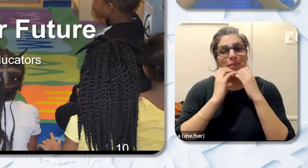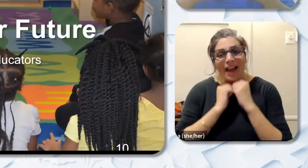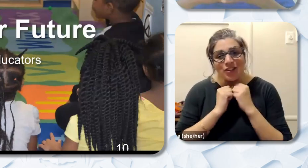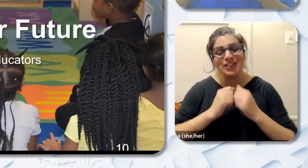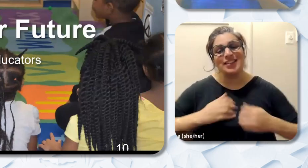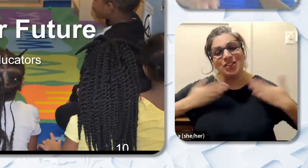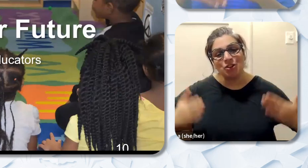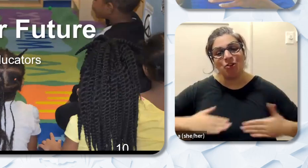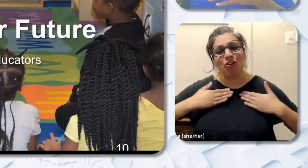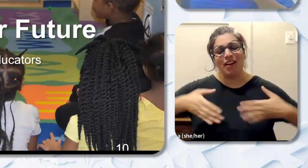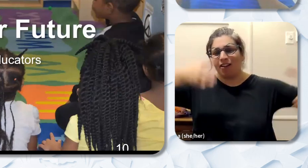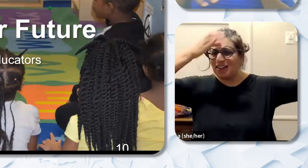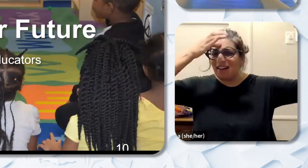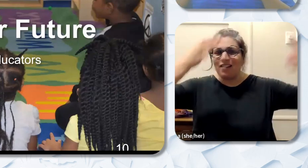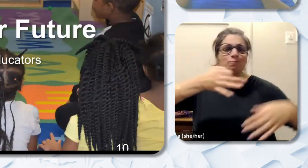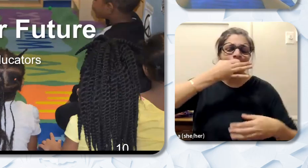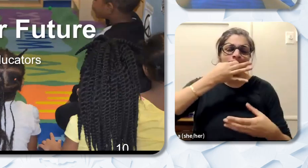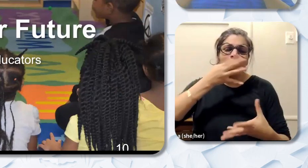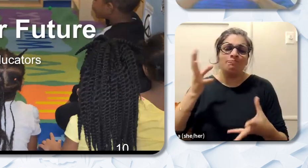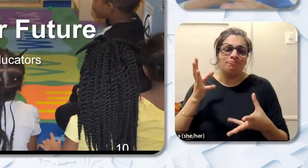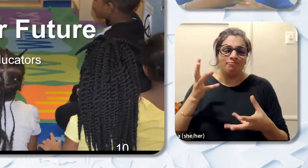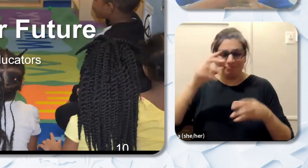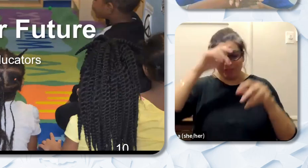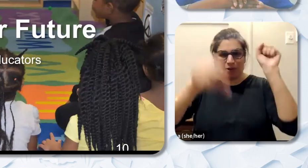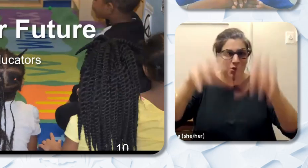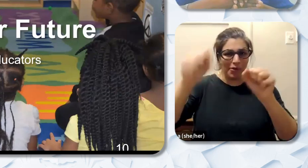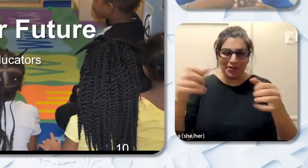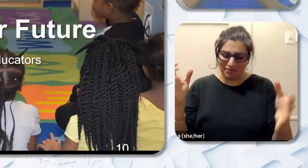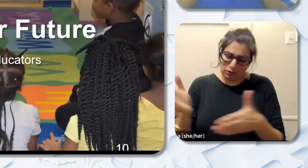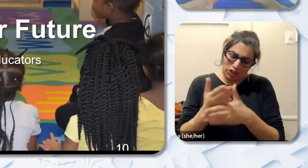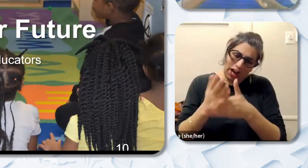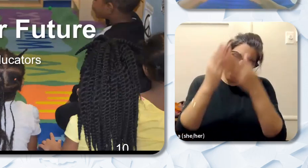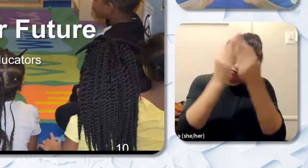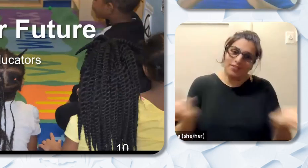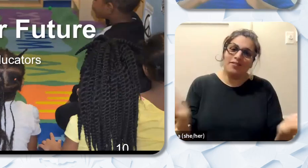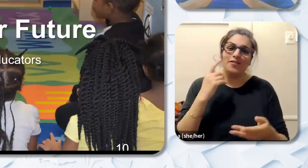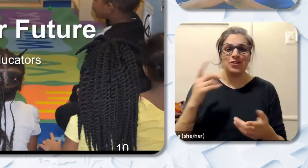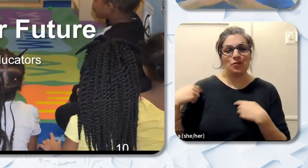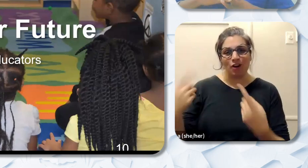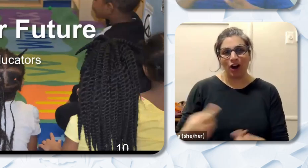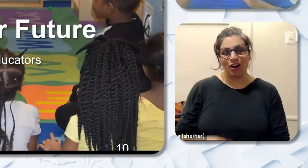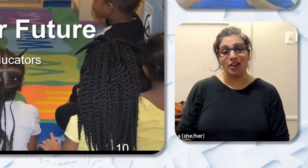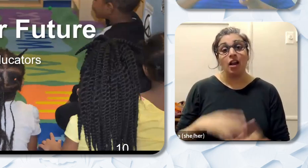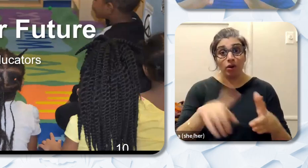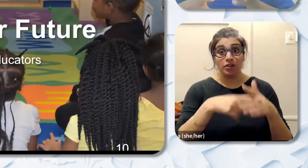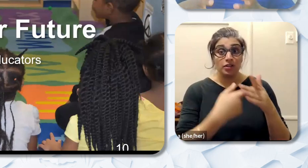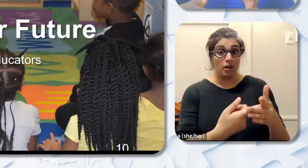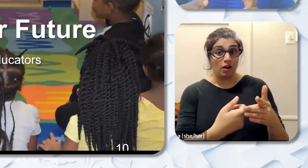all the knowledge that has been shared so far. I want to kind of start off by setting the scene up